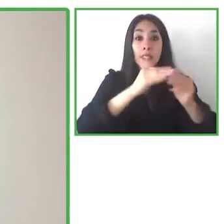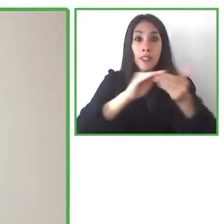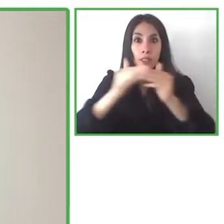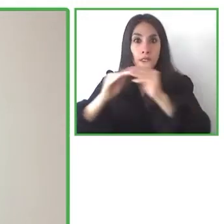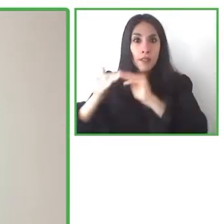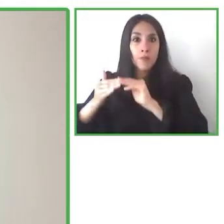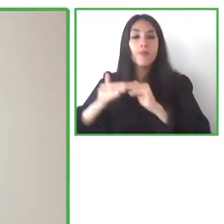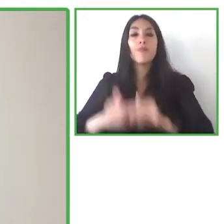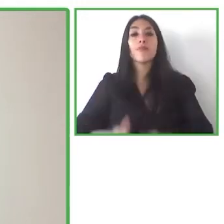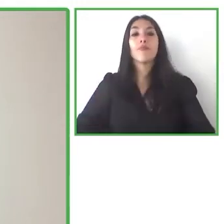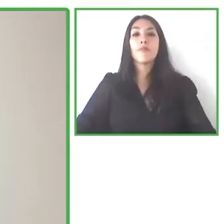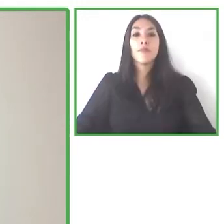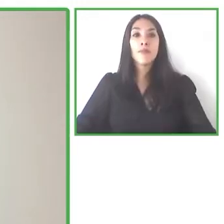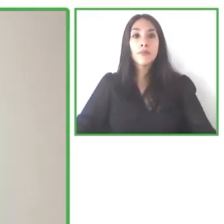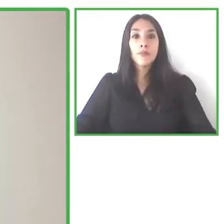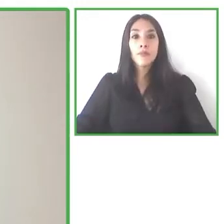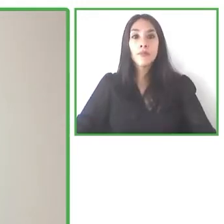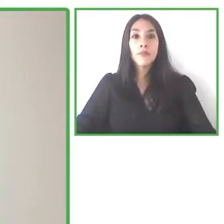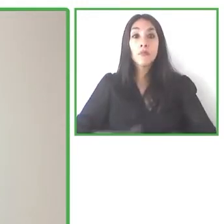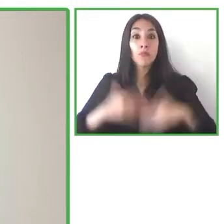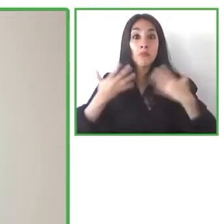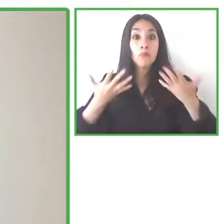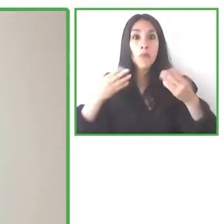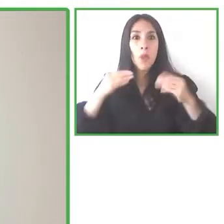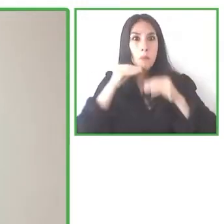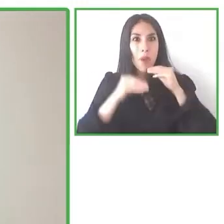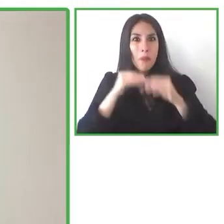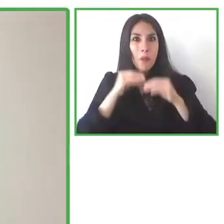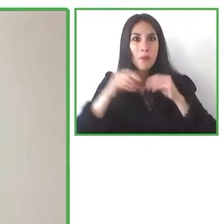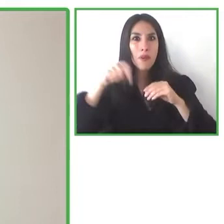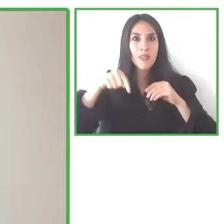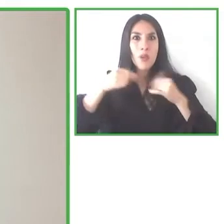and that can help solve all these issues we have to think about all the